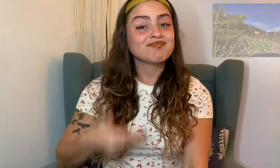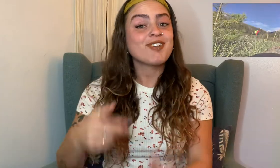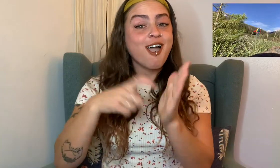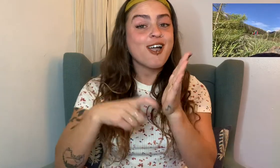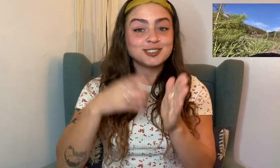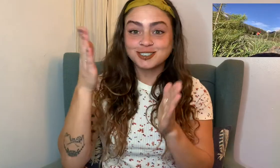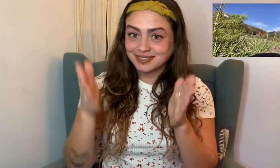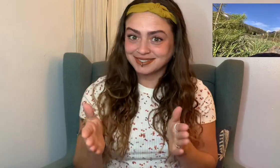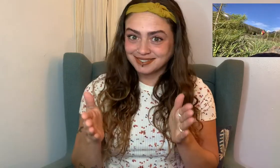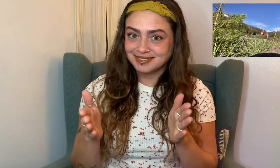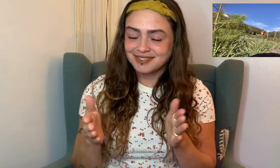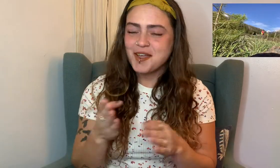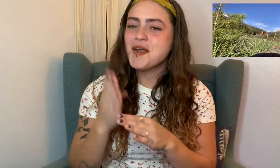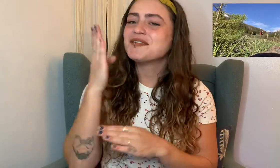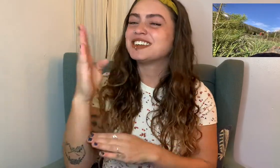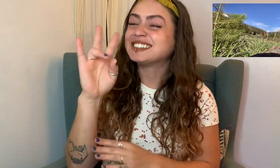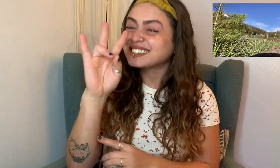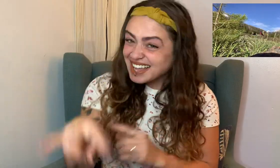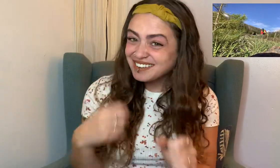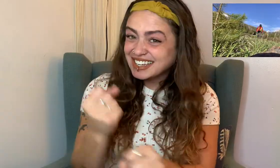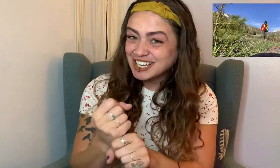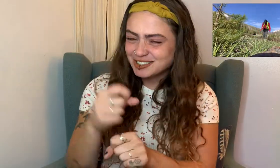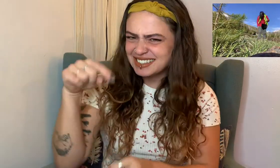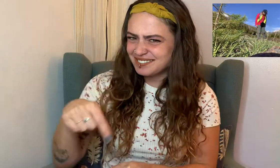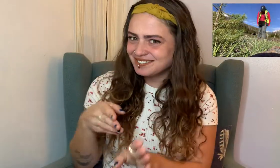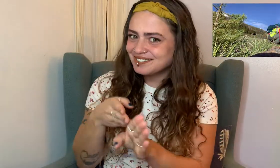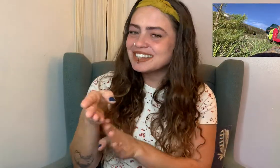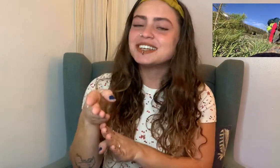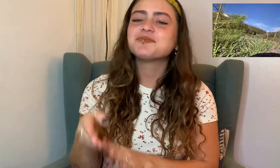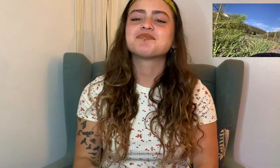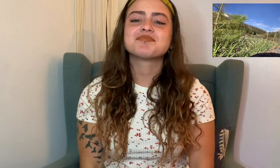As an Archaeologist with over 7 years of experience in this profession;